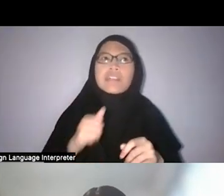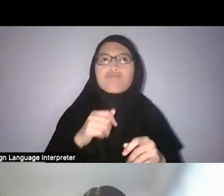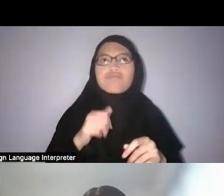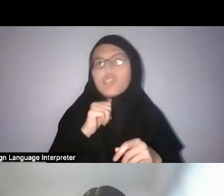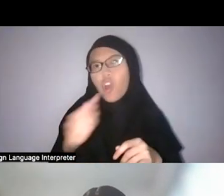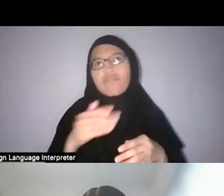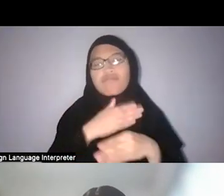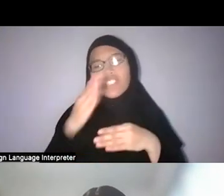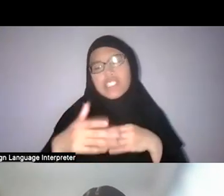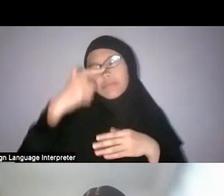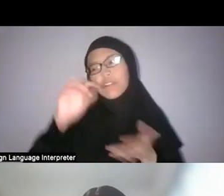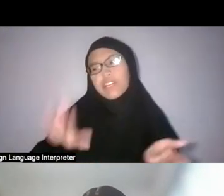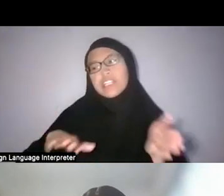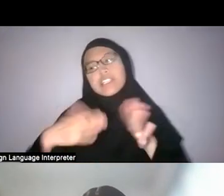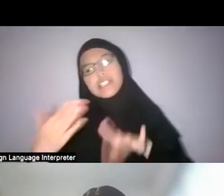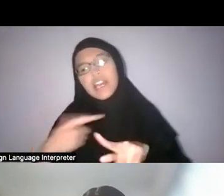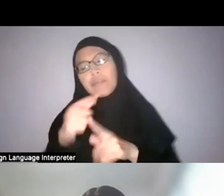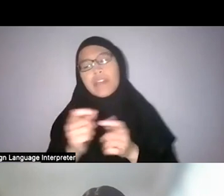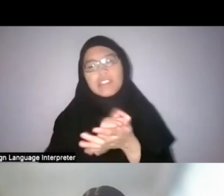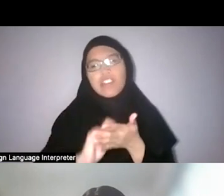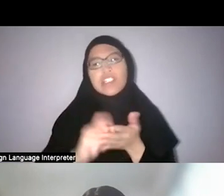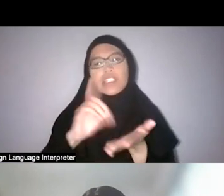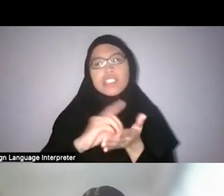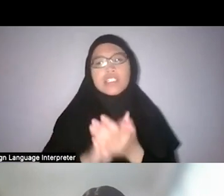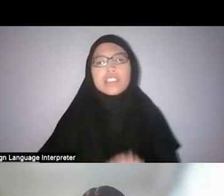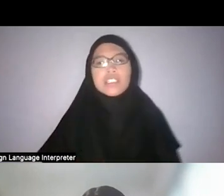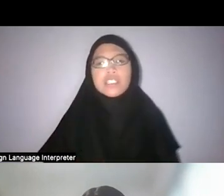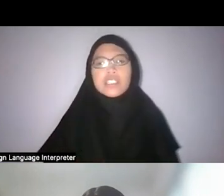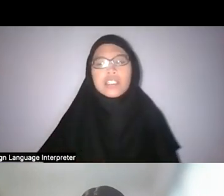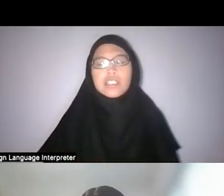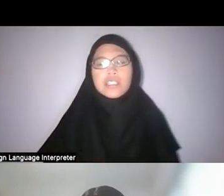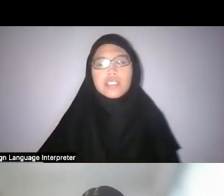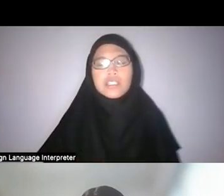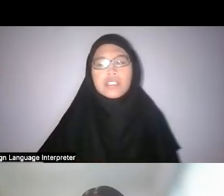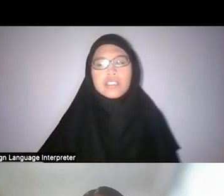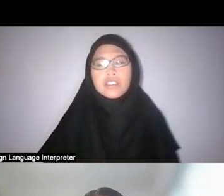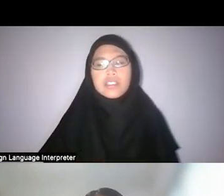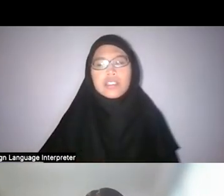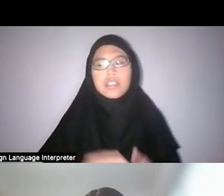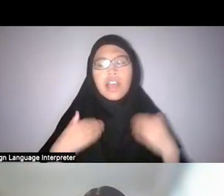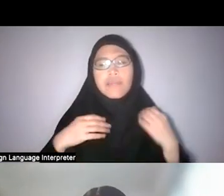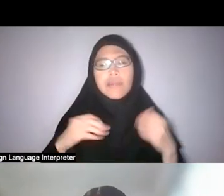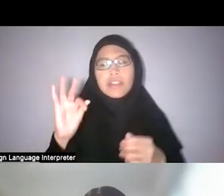It supposedly contained a taxonomy of Malay flora including their Latin and Malay names, along with medicinal values.